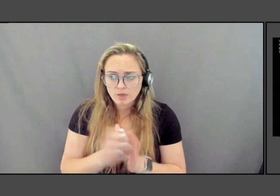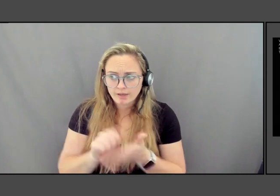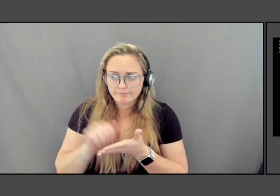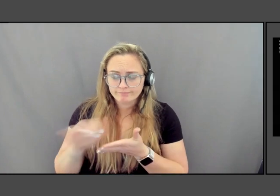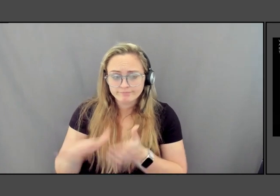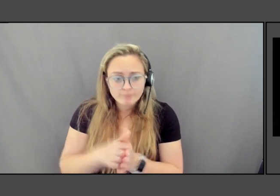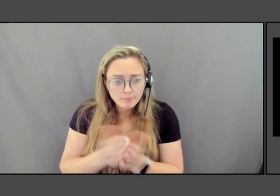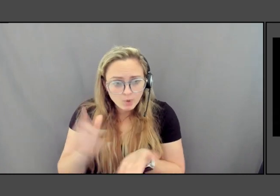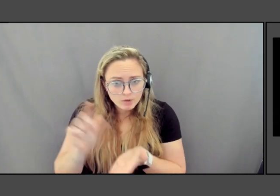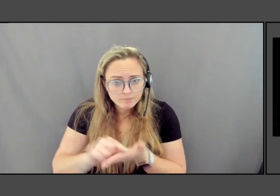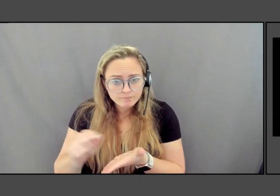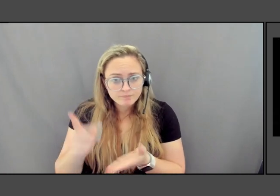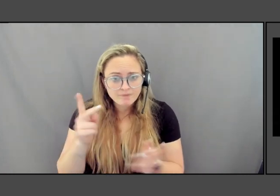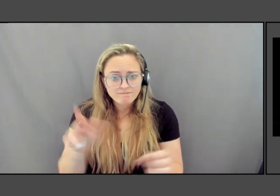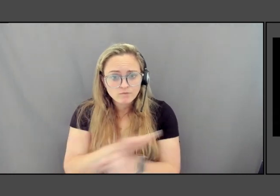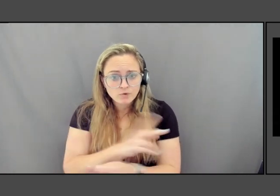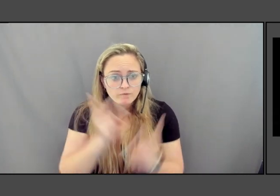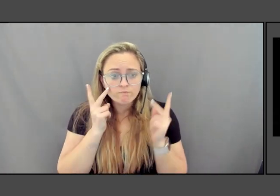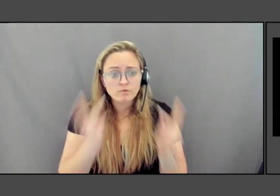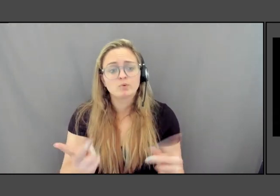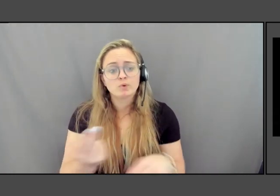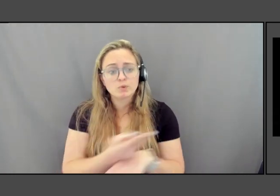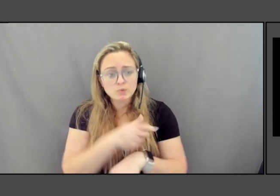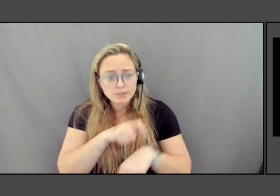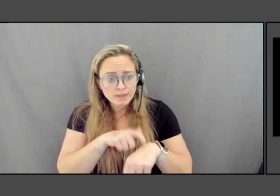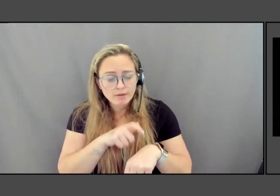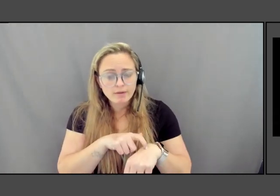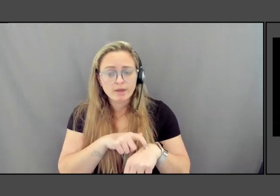I used time in missing again.